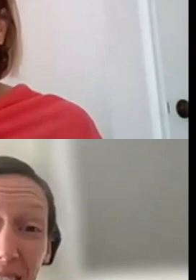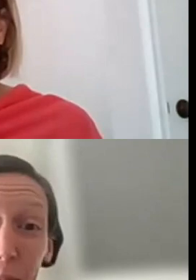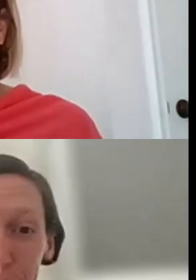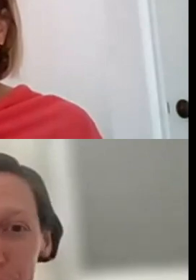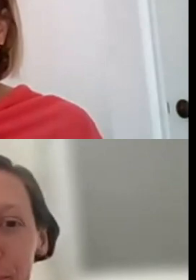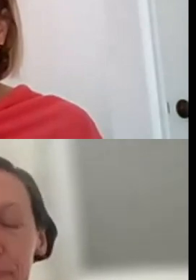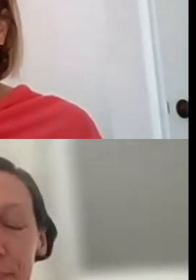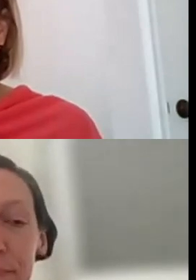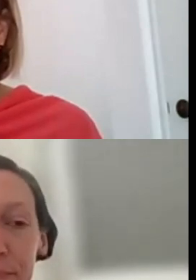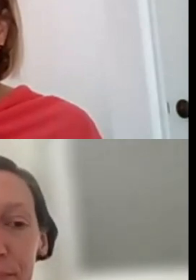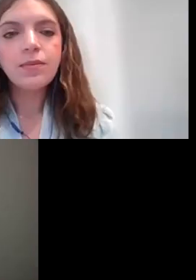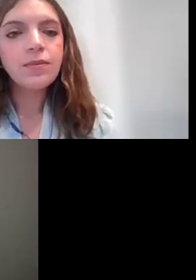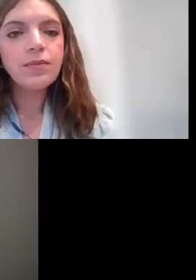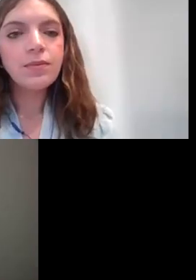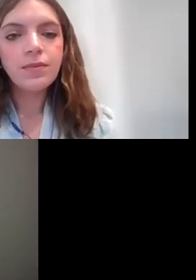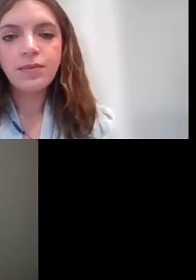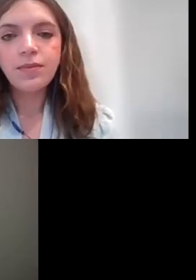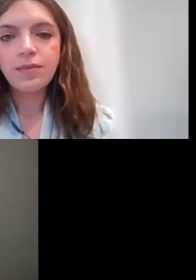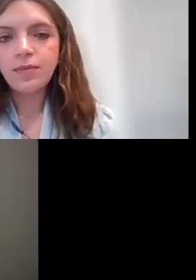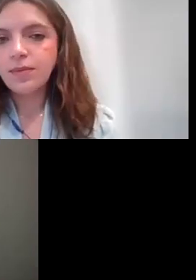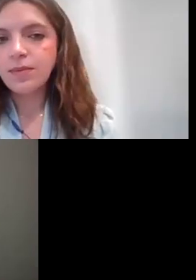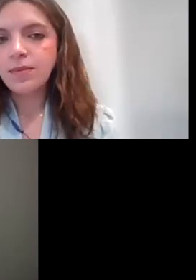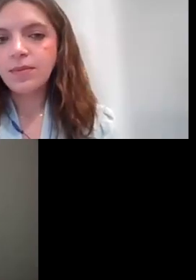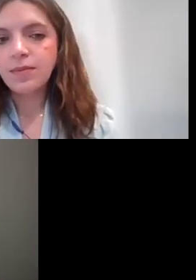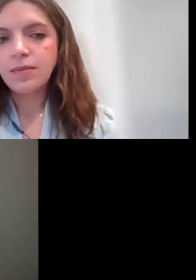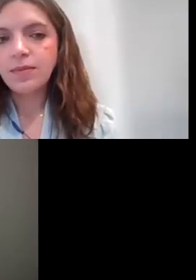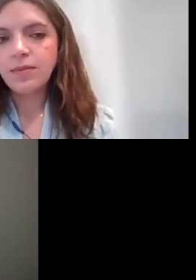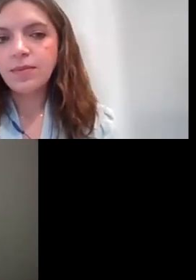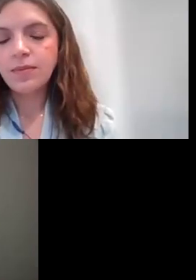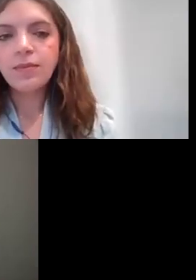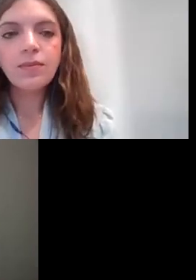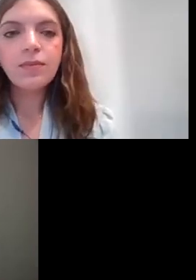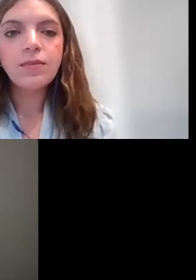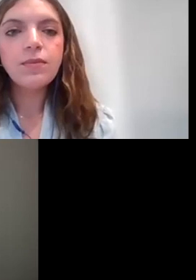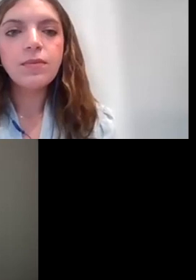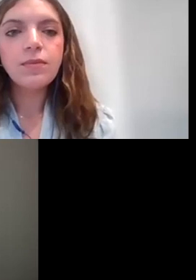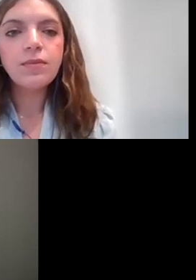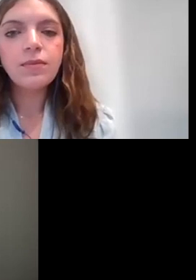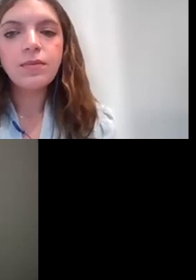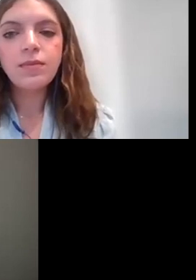TIMES. THANK YOU, JENNY.